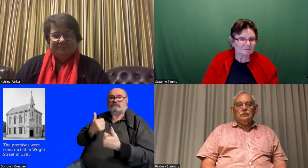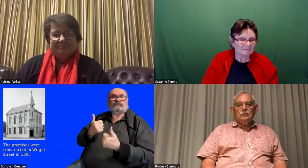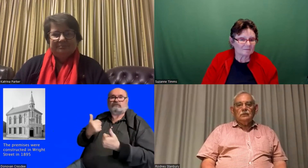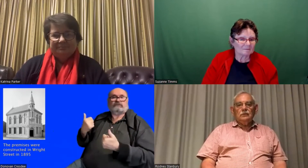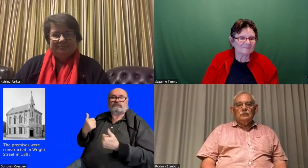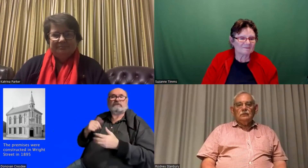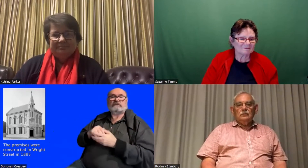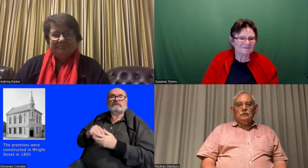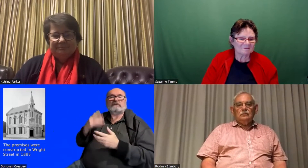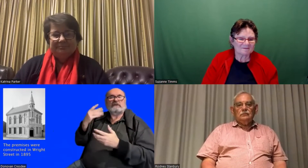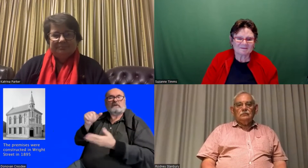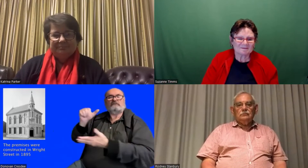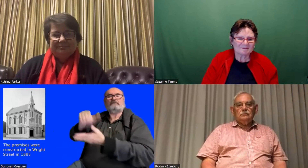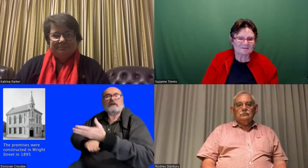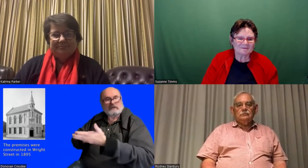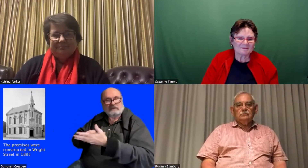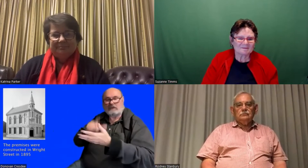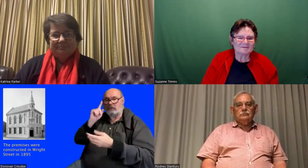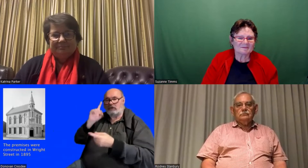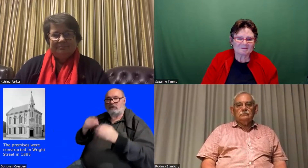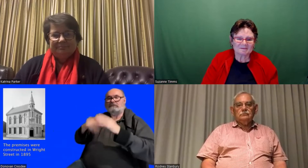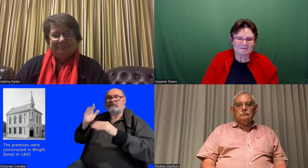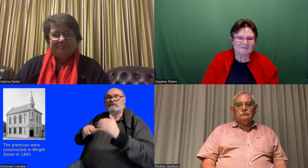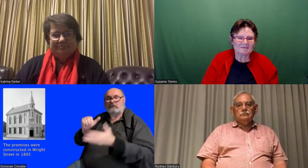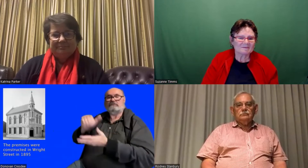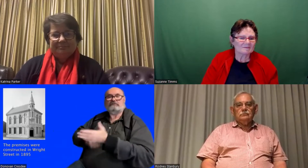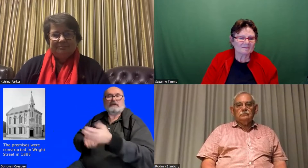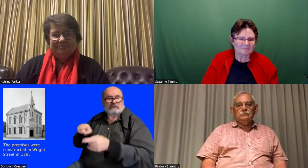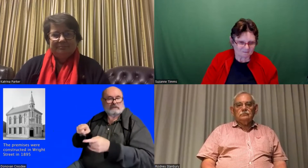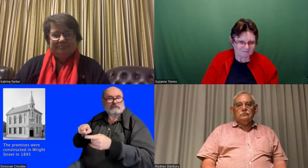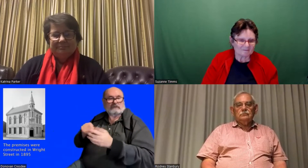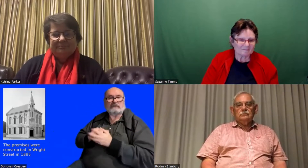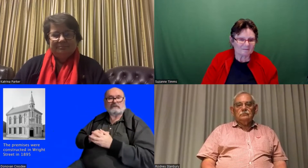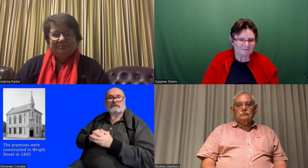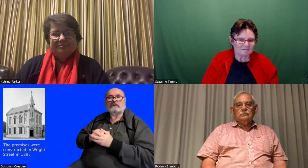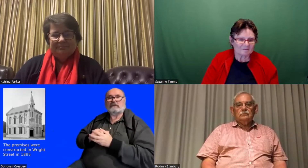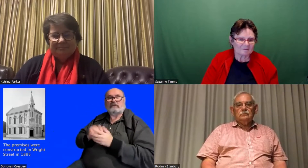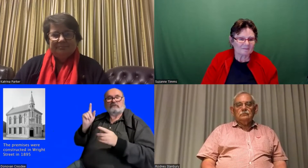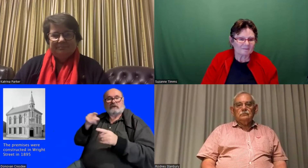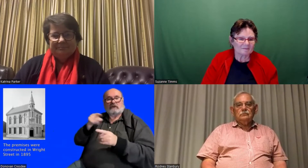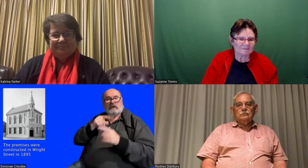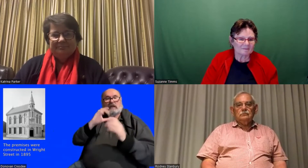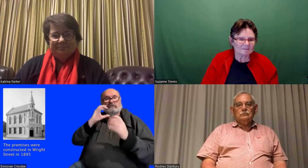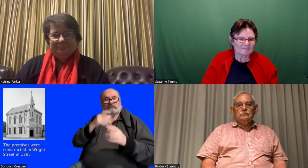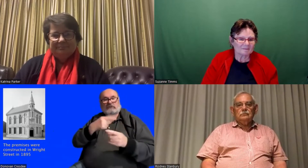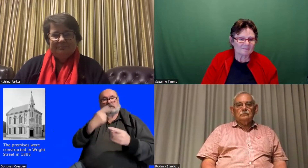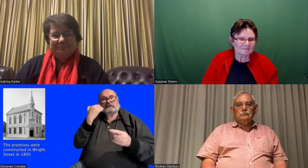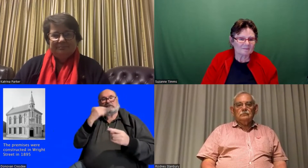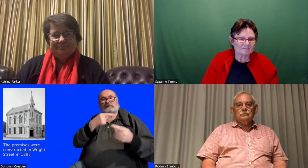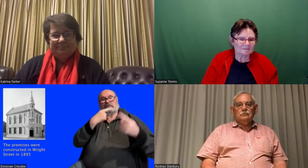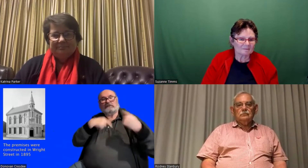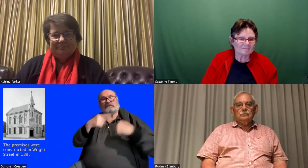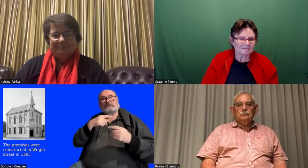It's a beautiful looking building, it was bought not built by the Deaf community and Katrina was